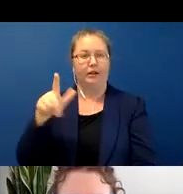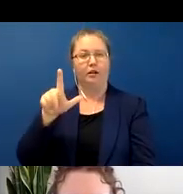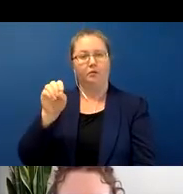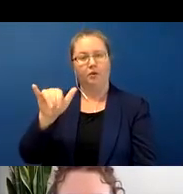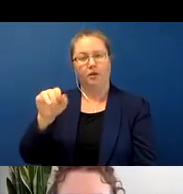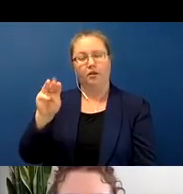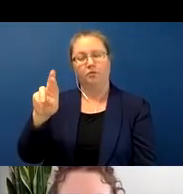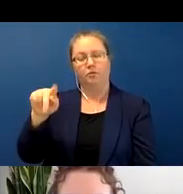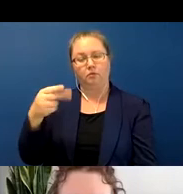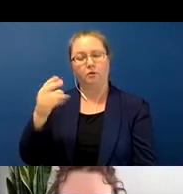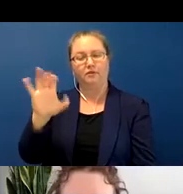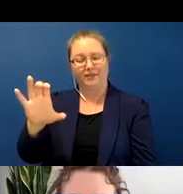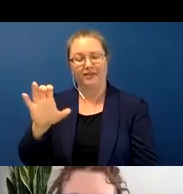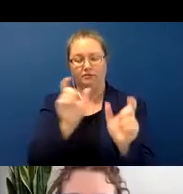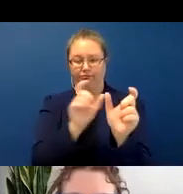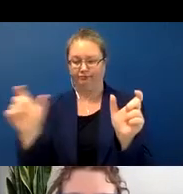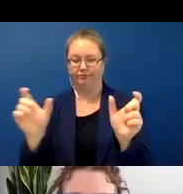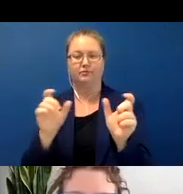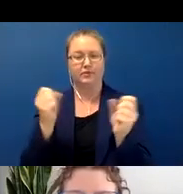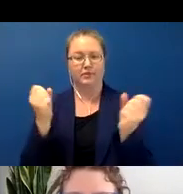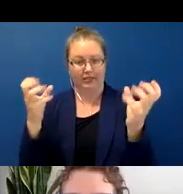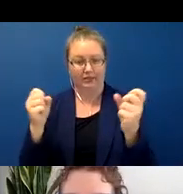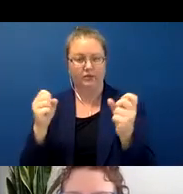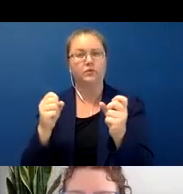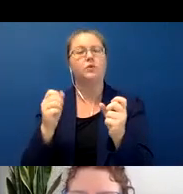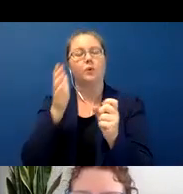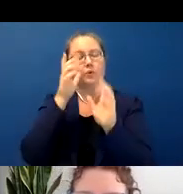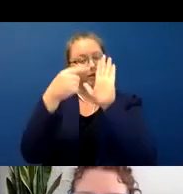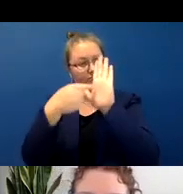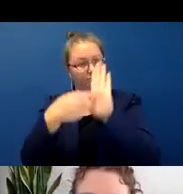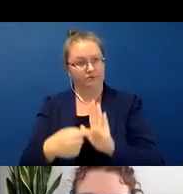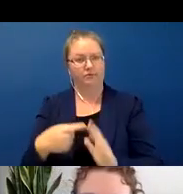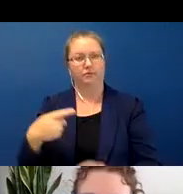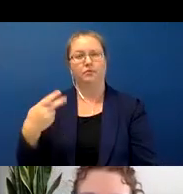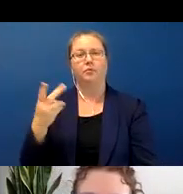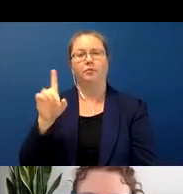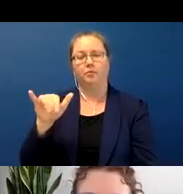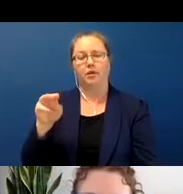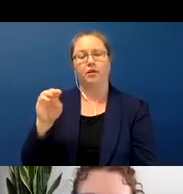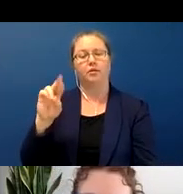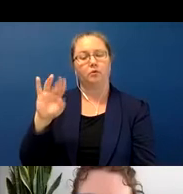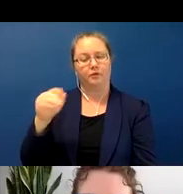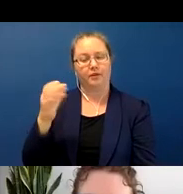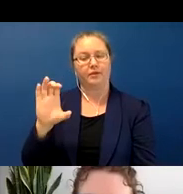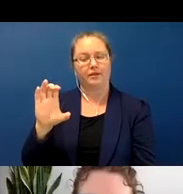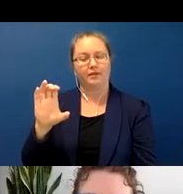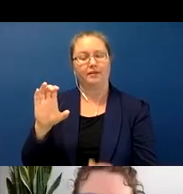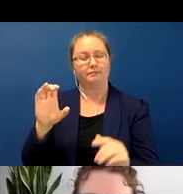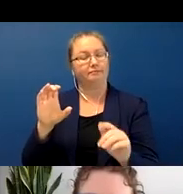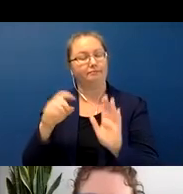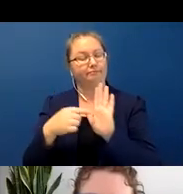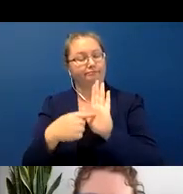you're going to see is some examples of that polymorphemic work in action.